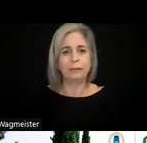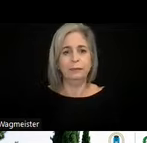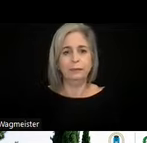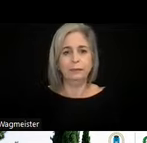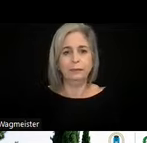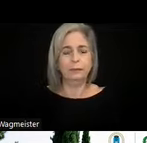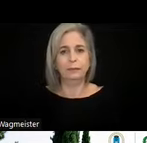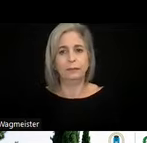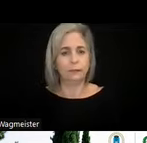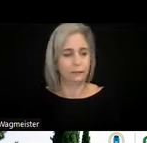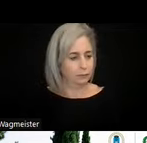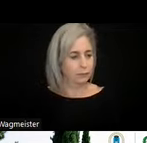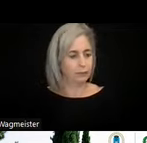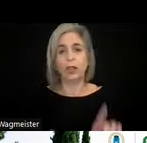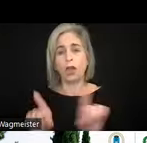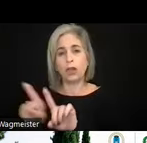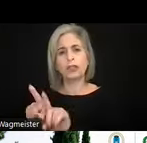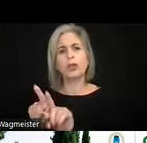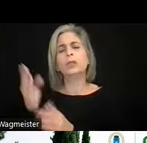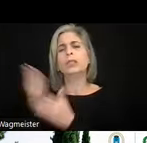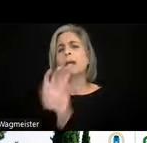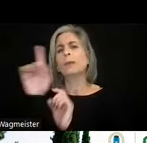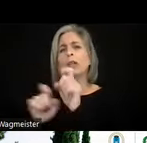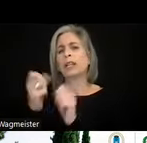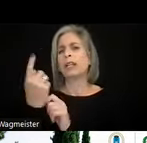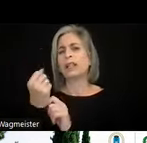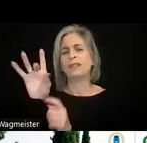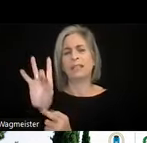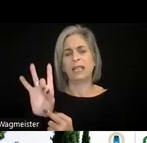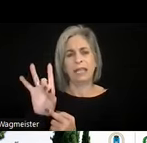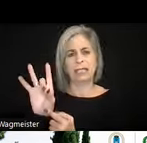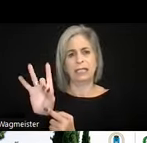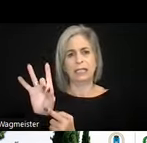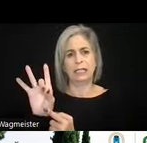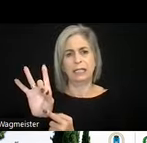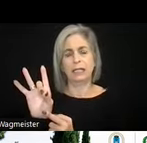So authoring tools, a couple of questions on 11.8. Authoring tools is the 11.8